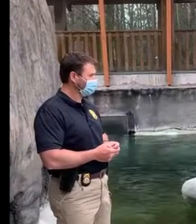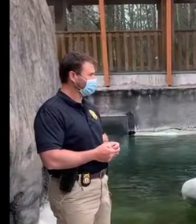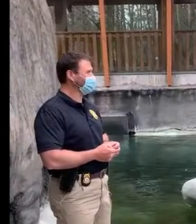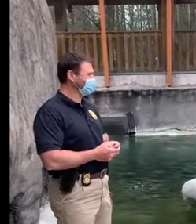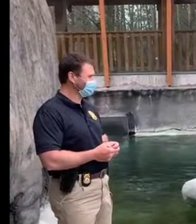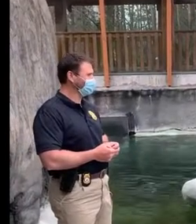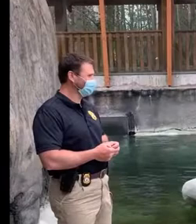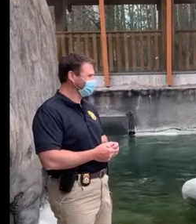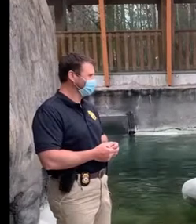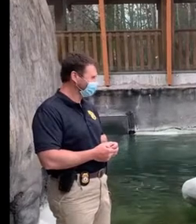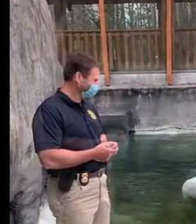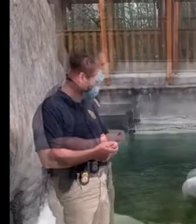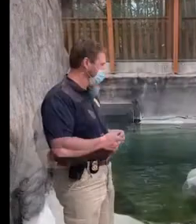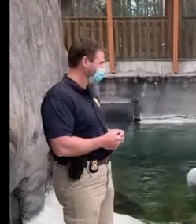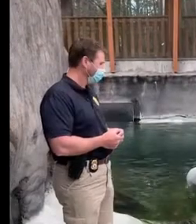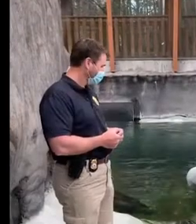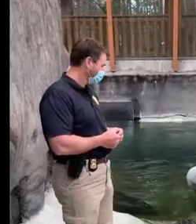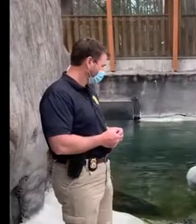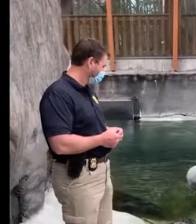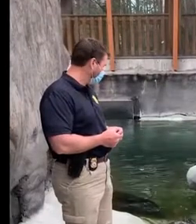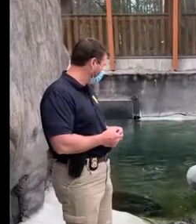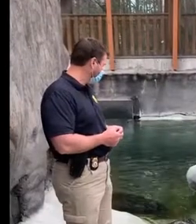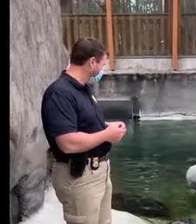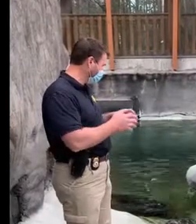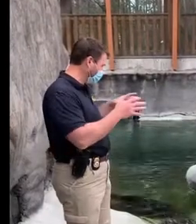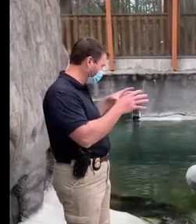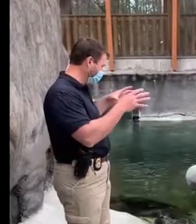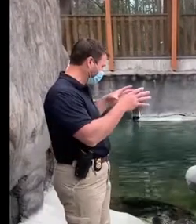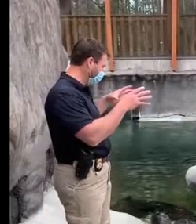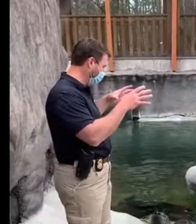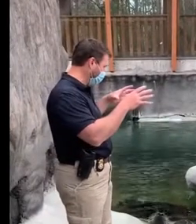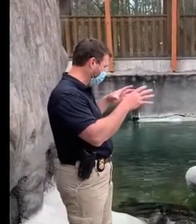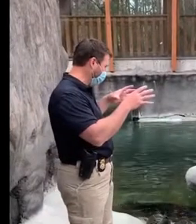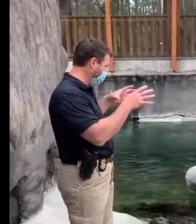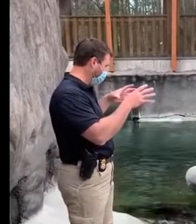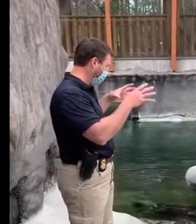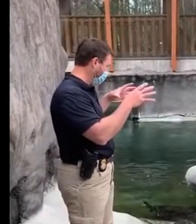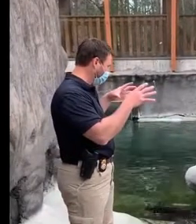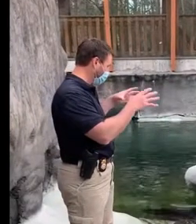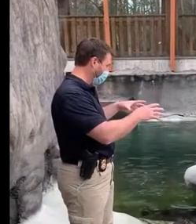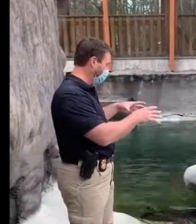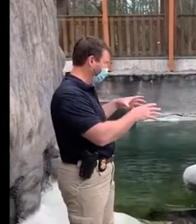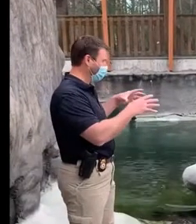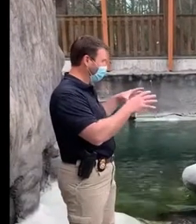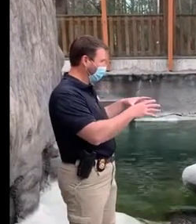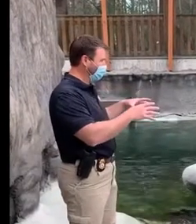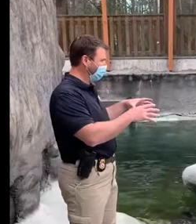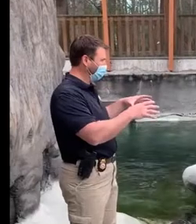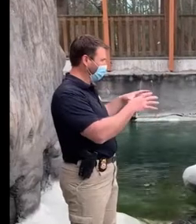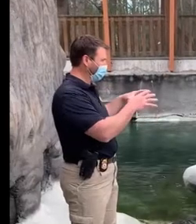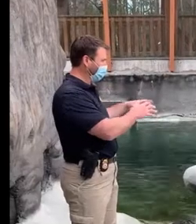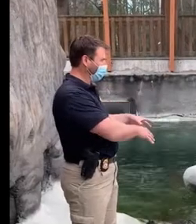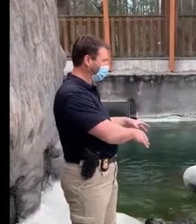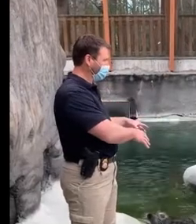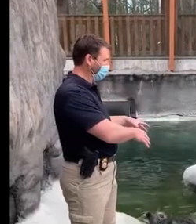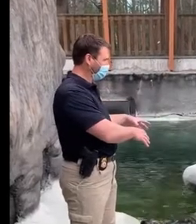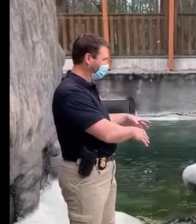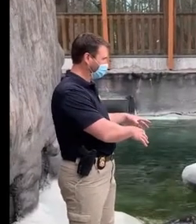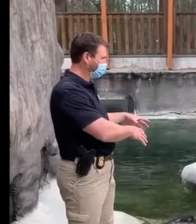depending on where you're from. Do you get into the environment with the polar bears the same way you do with the seals?